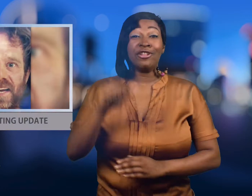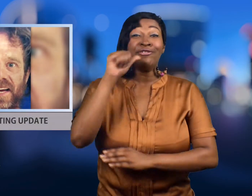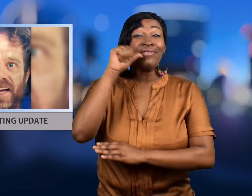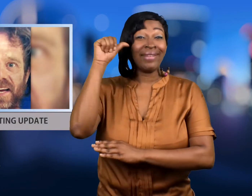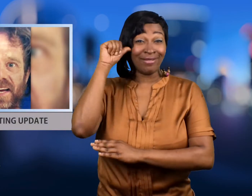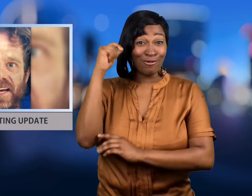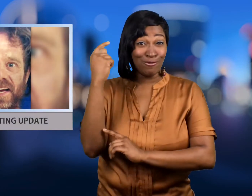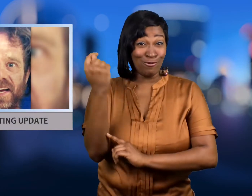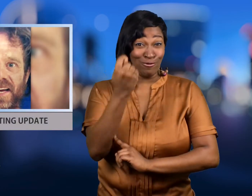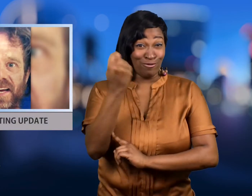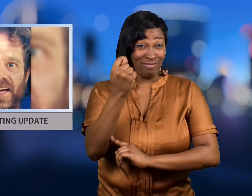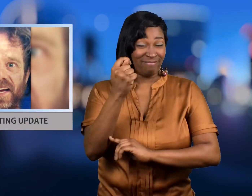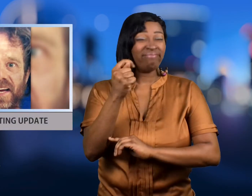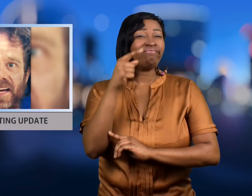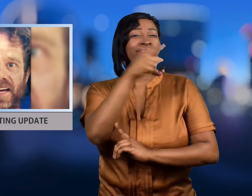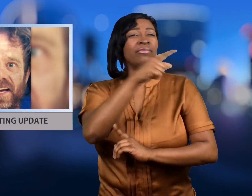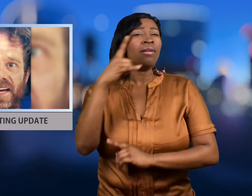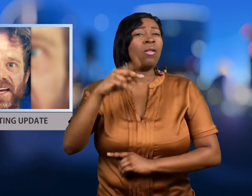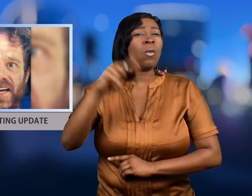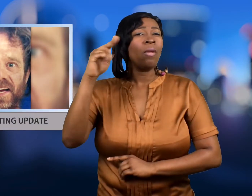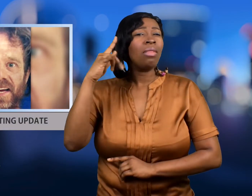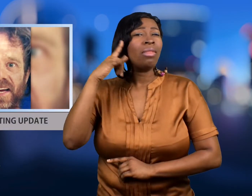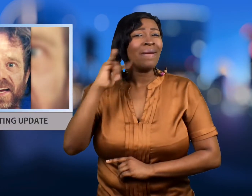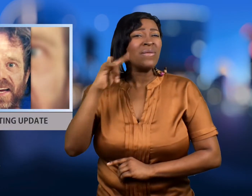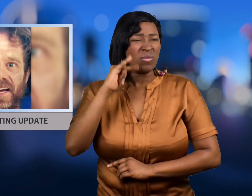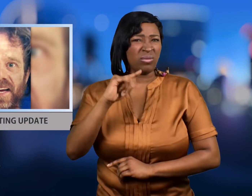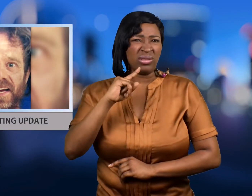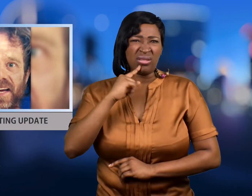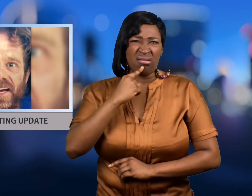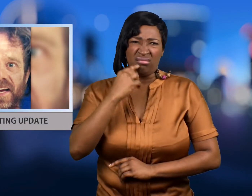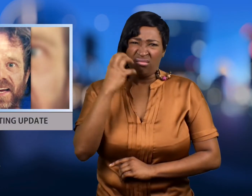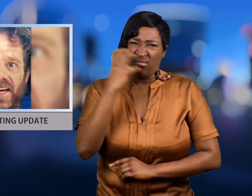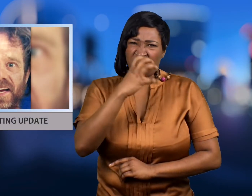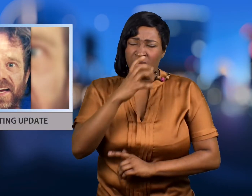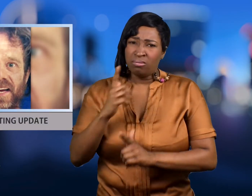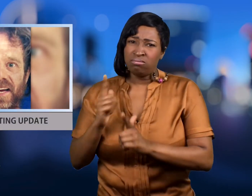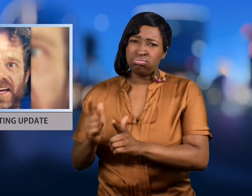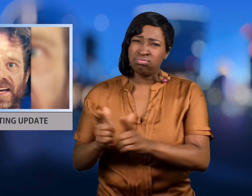Police continue to search for a motive in the deadly shooting